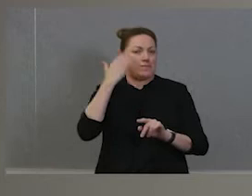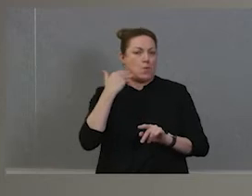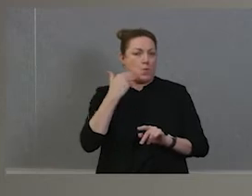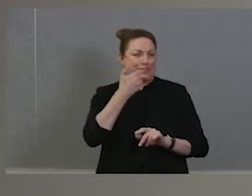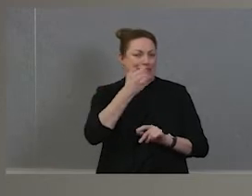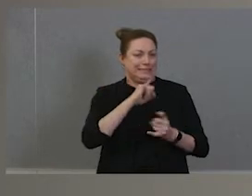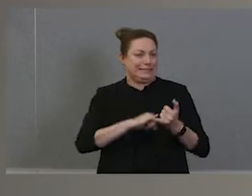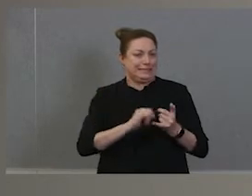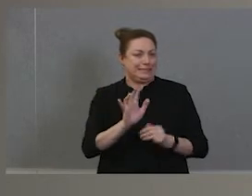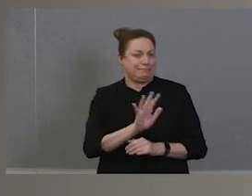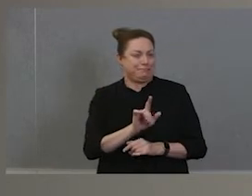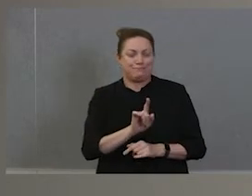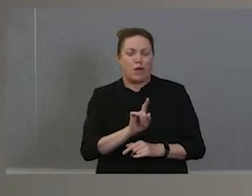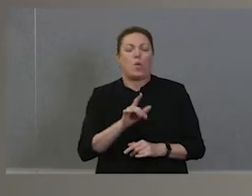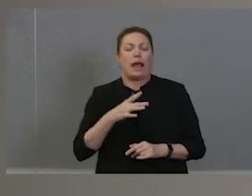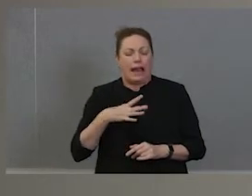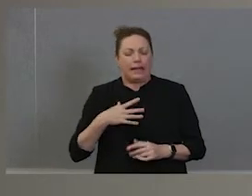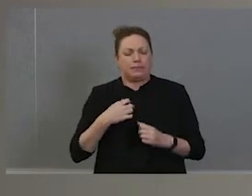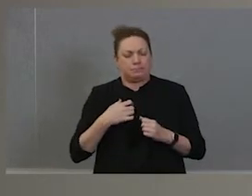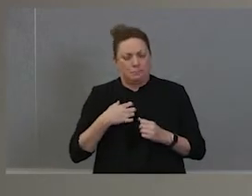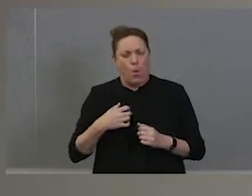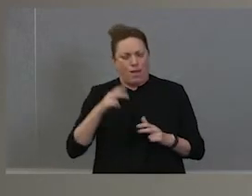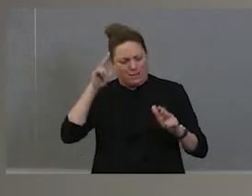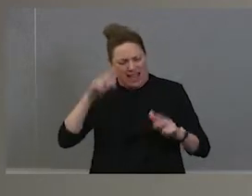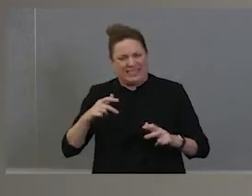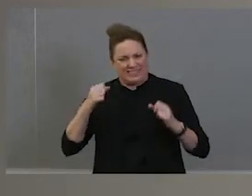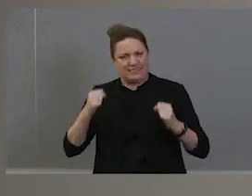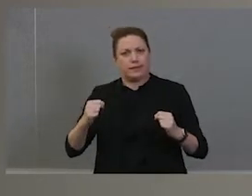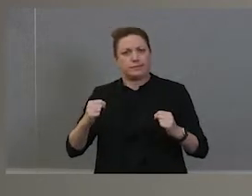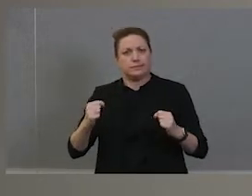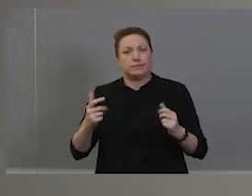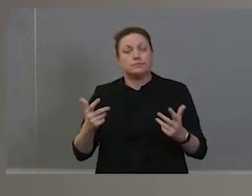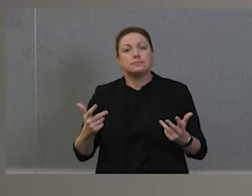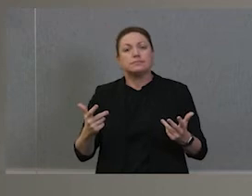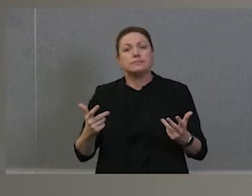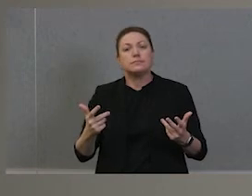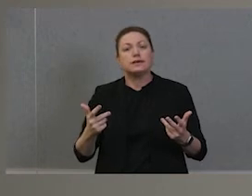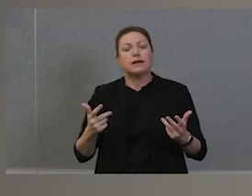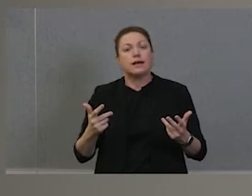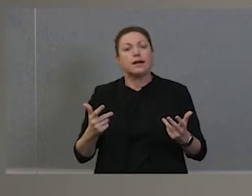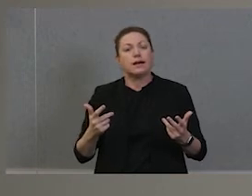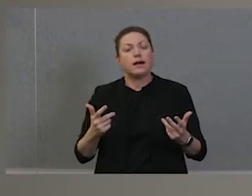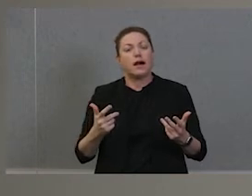need to get louder and somewhere along the line. With